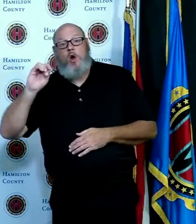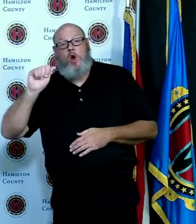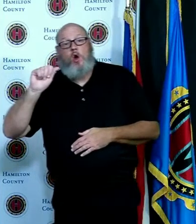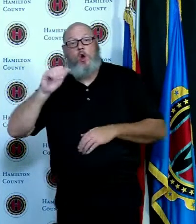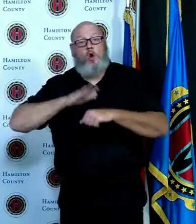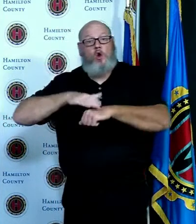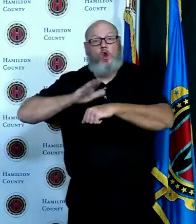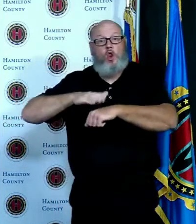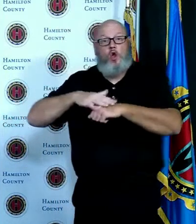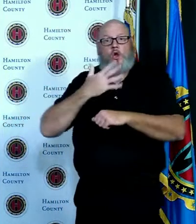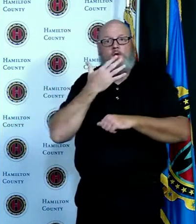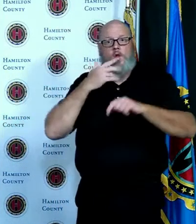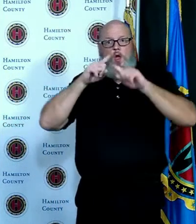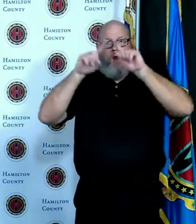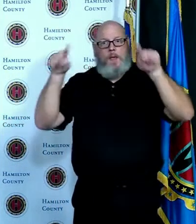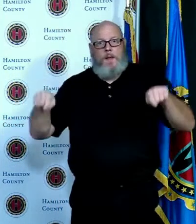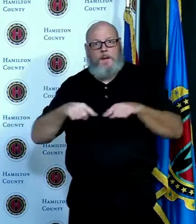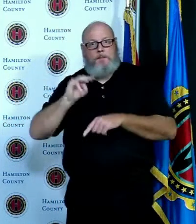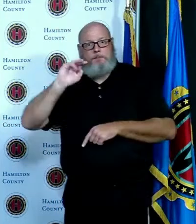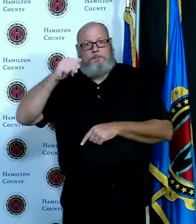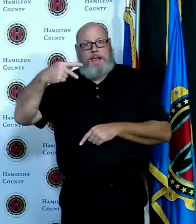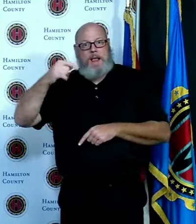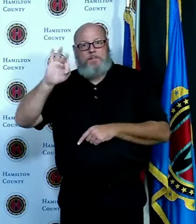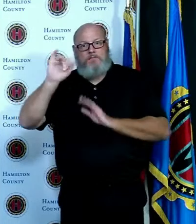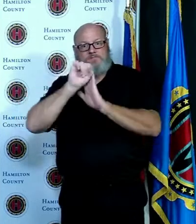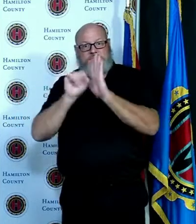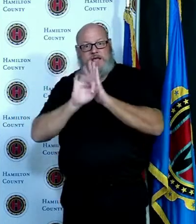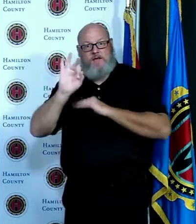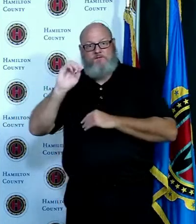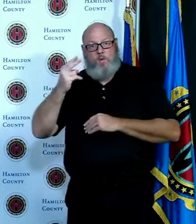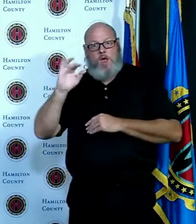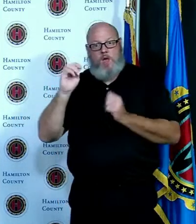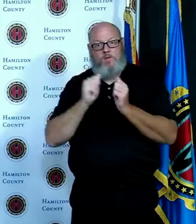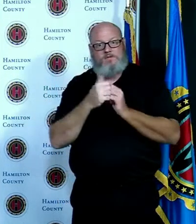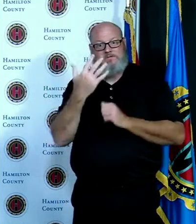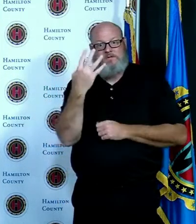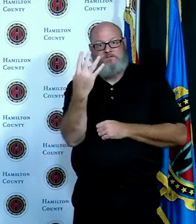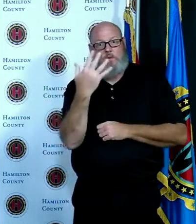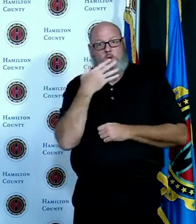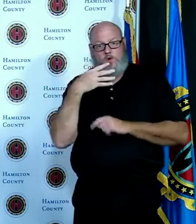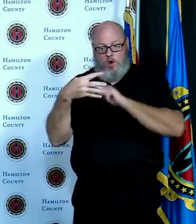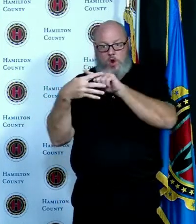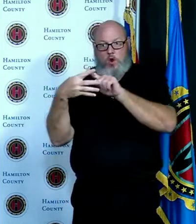week we were designated as a county approaching level four we had four or I'm sorry we had six of